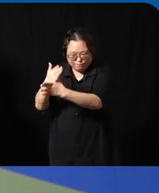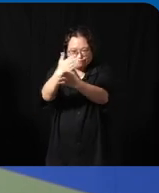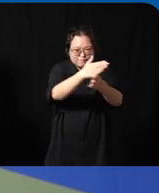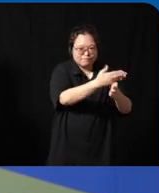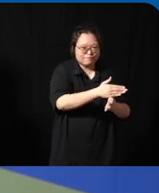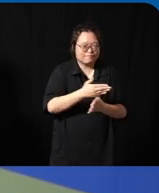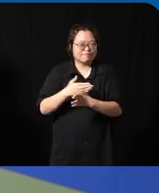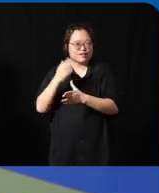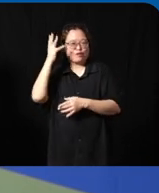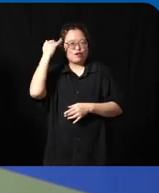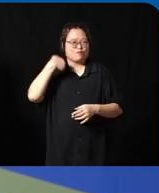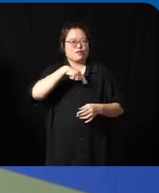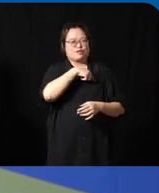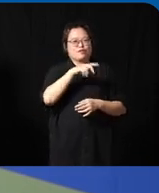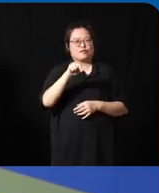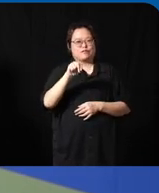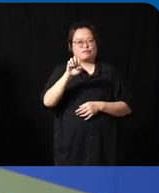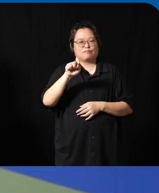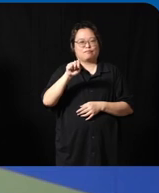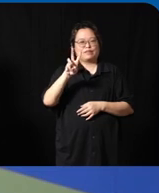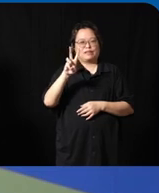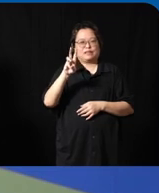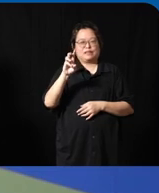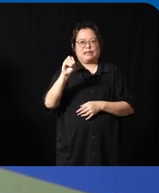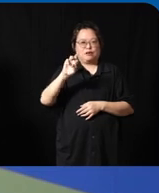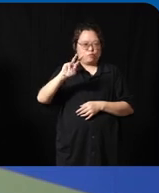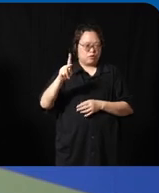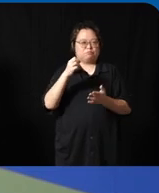go for Network sessions everybody has the same problem right same problem statements that we